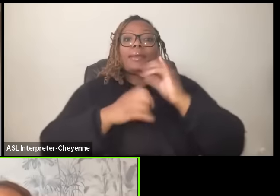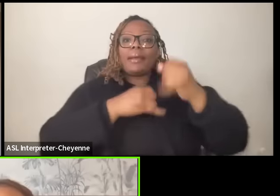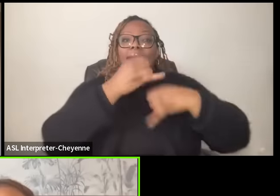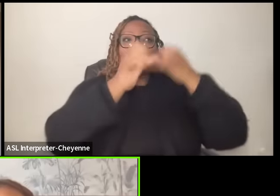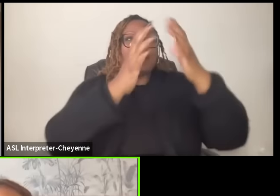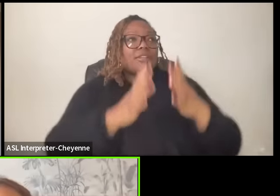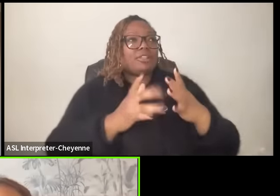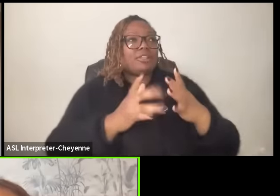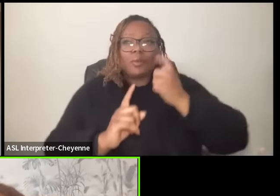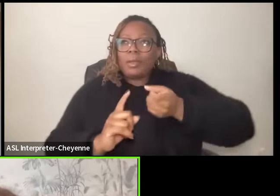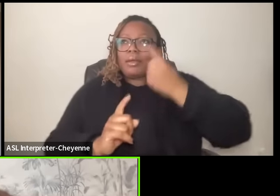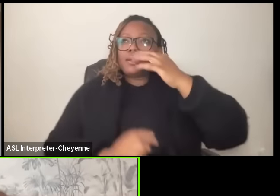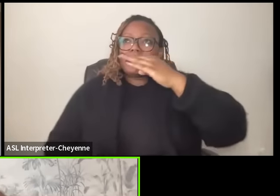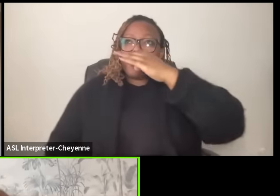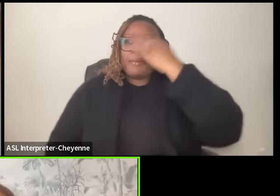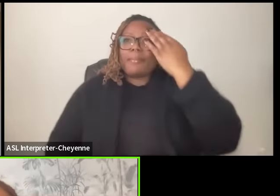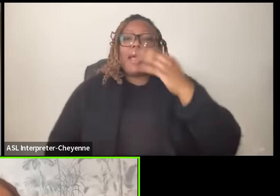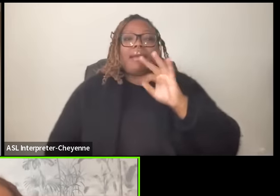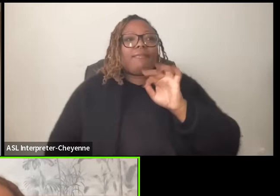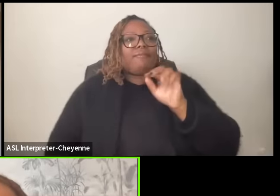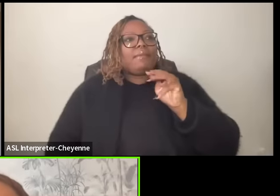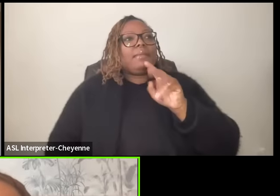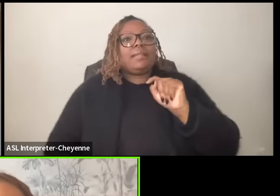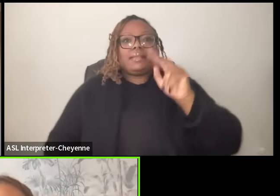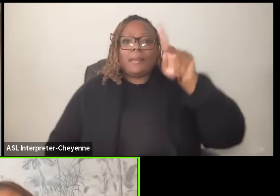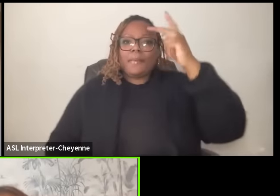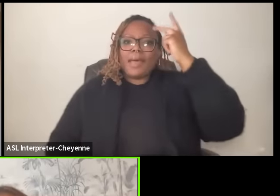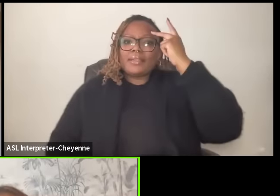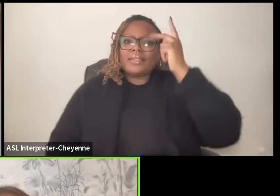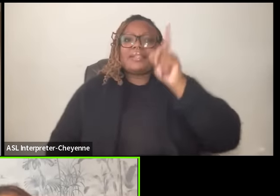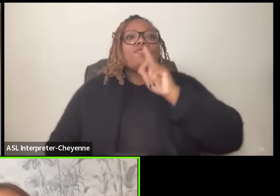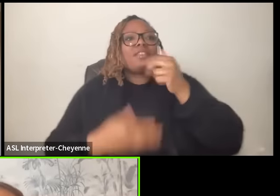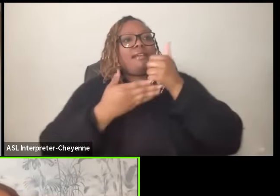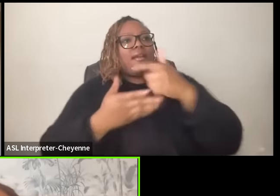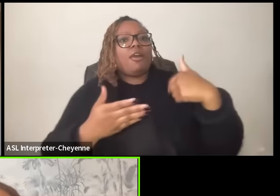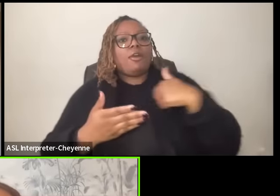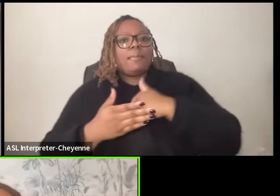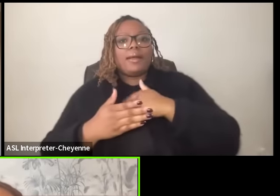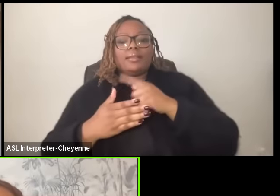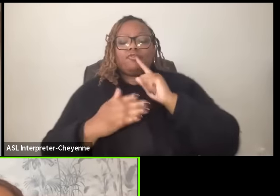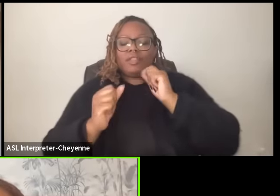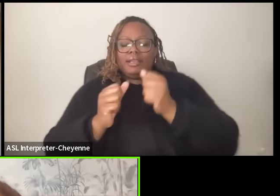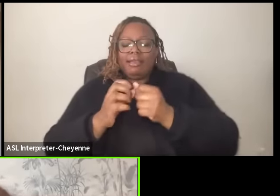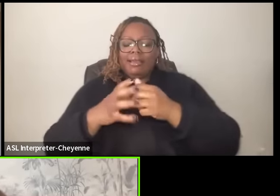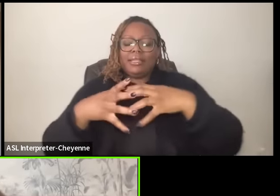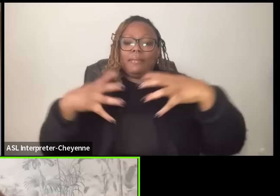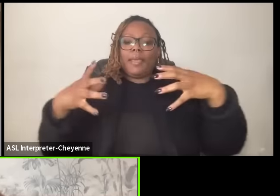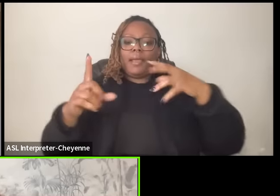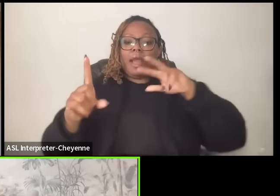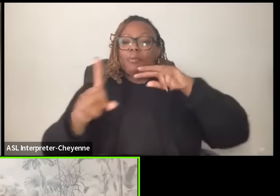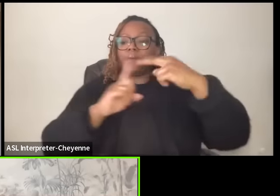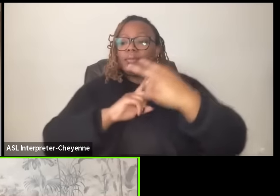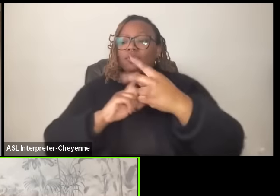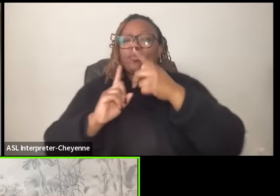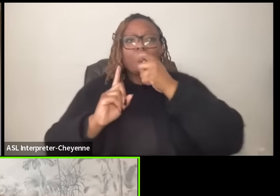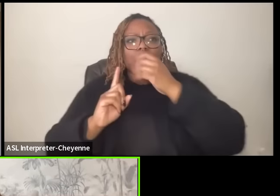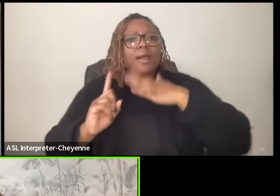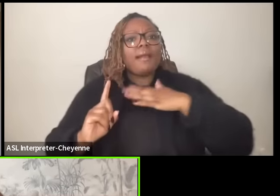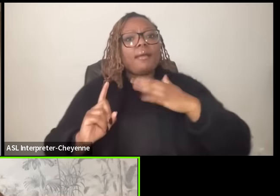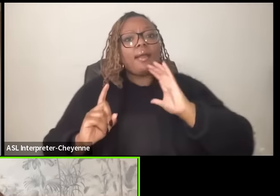feminist politic um and that is really helping us find and expand even who our people are B I would